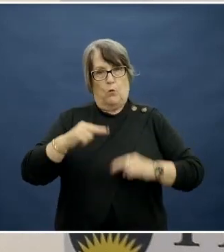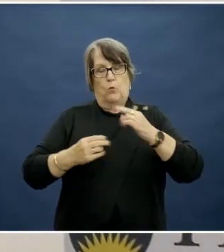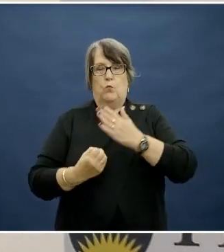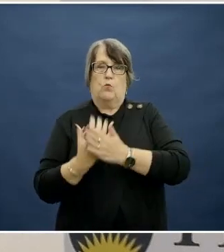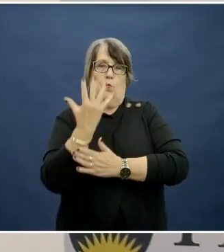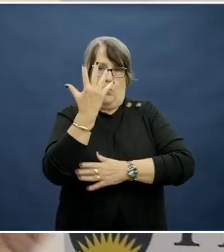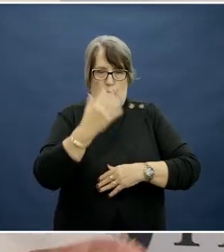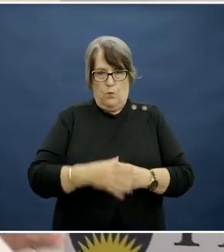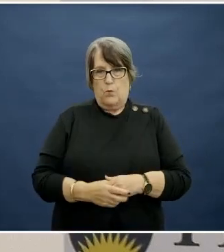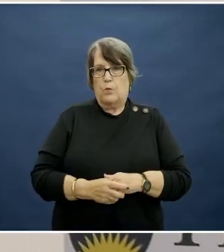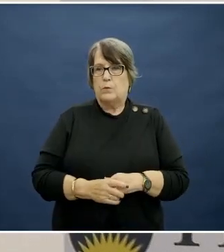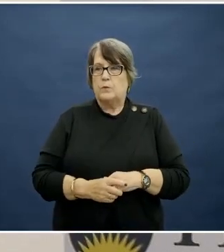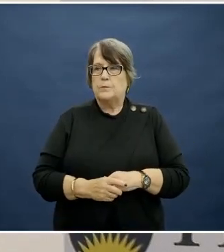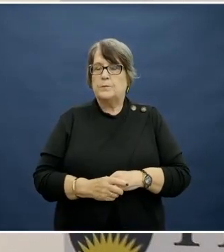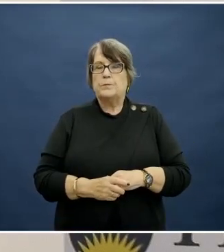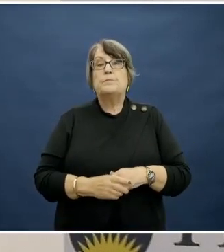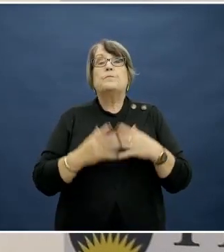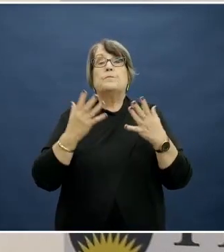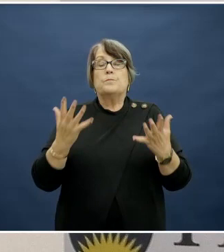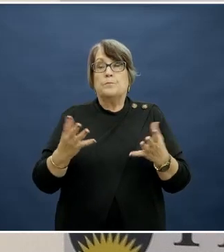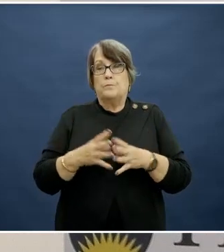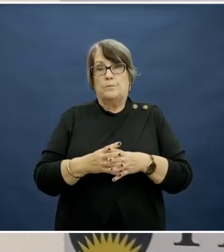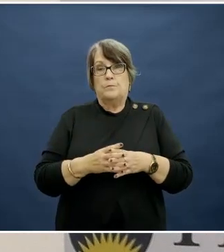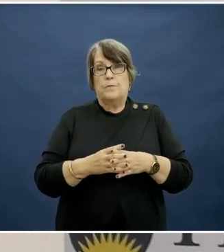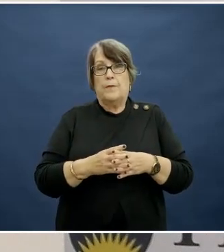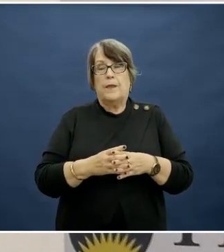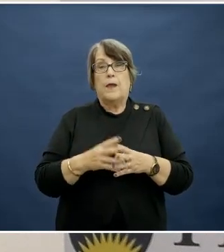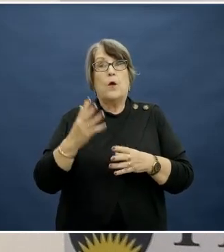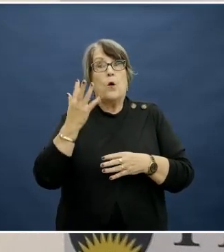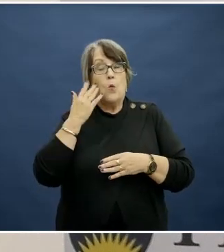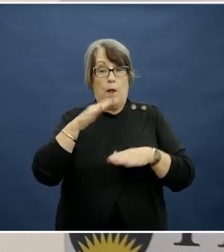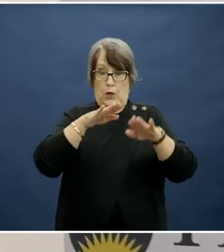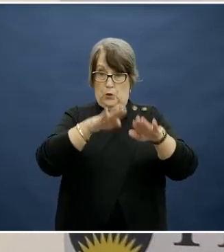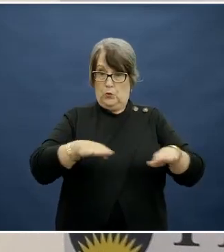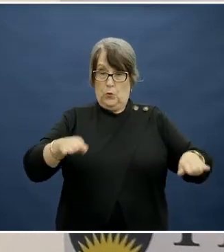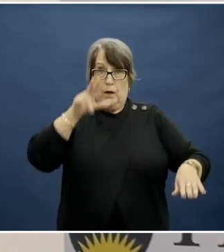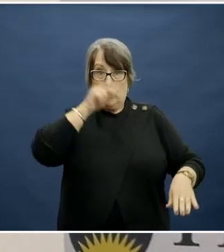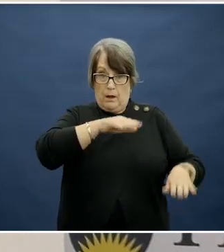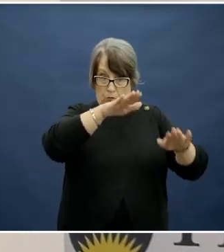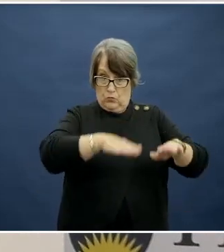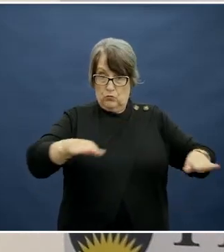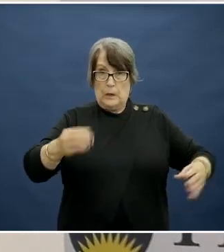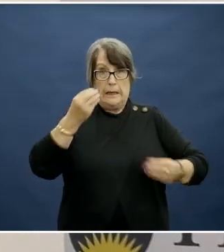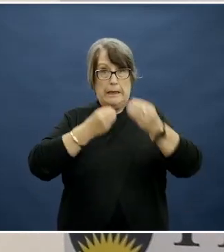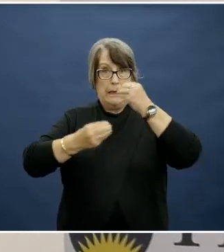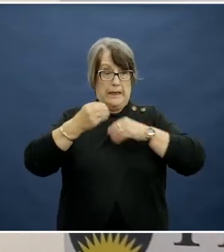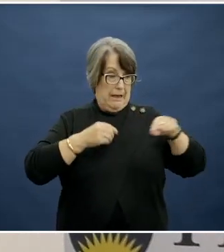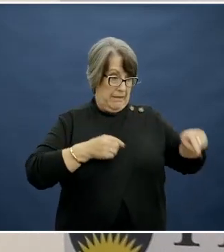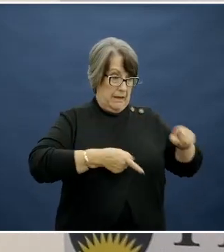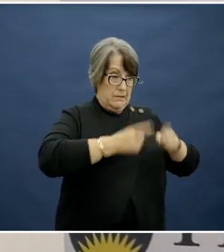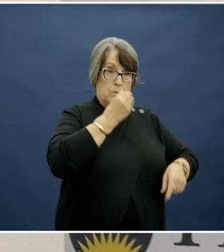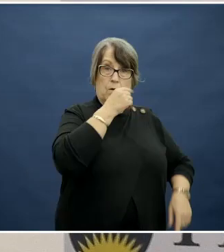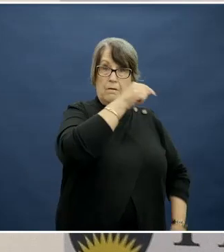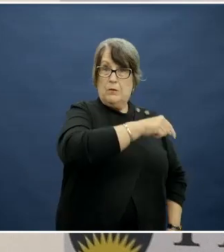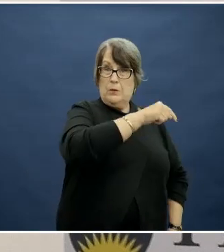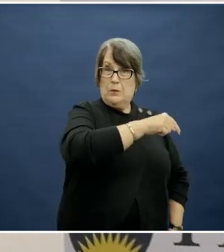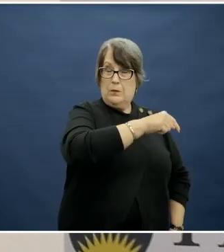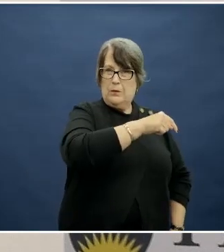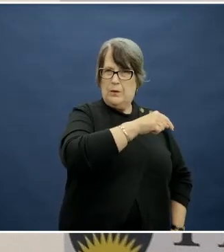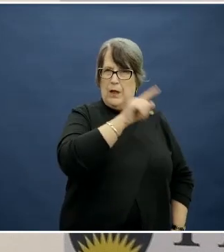So, when are young children eating discretionary choices and what are the top targets?